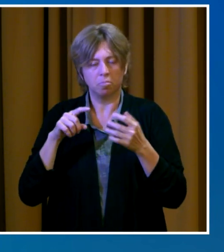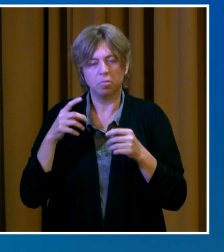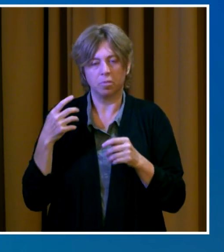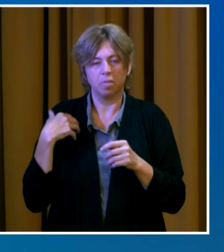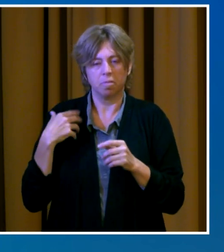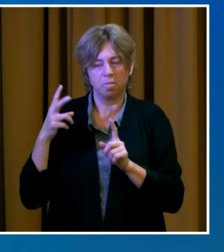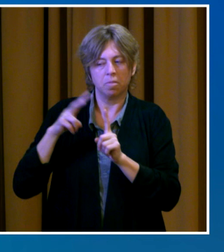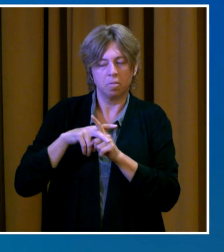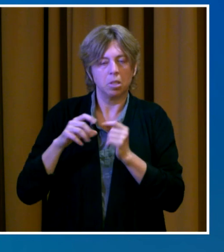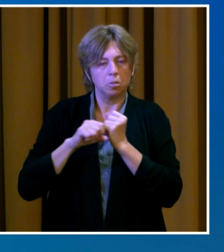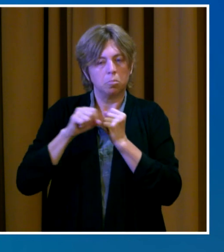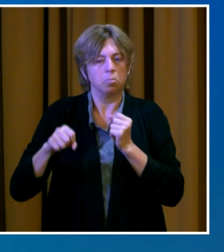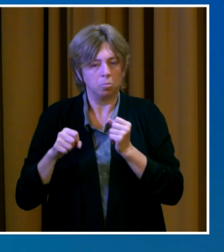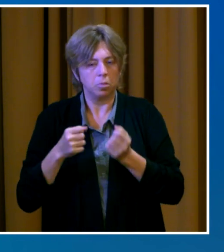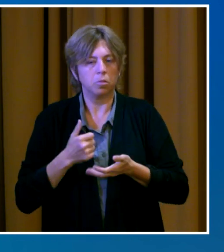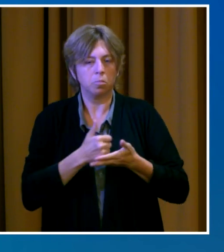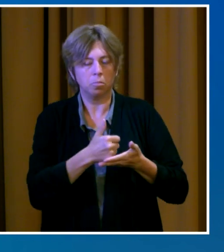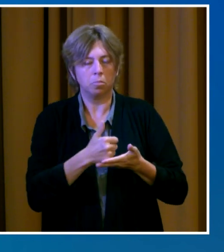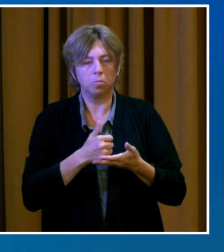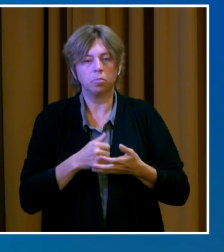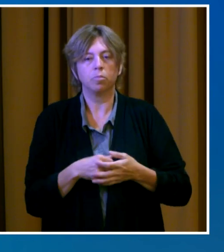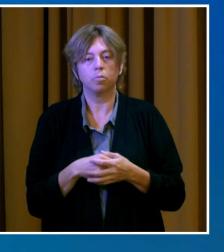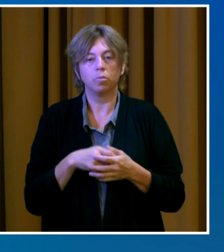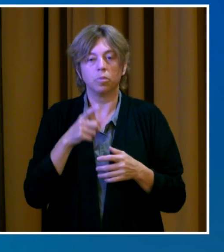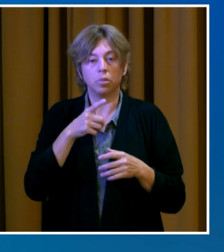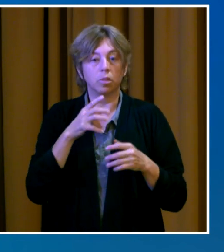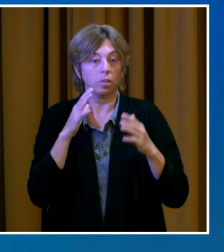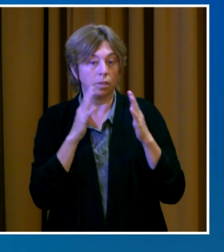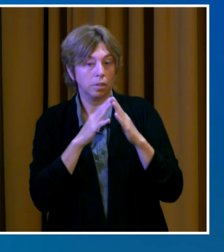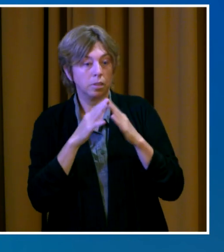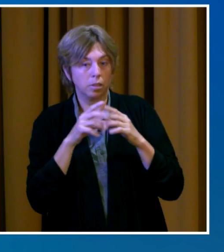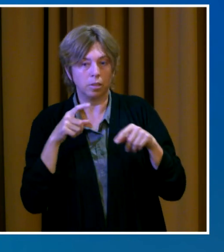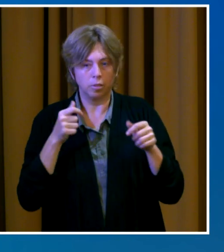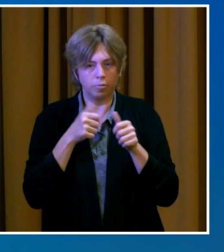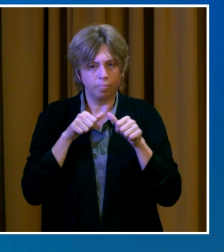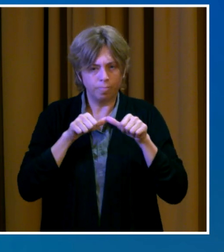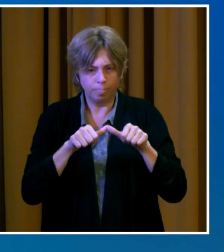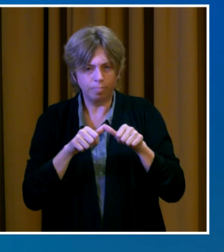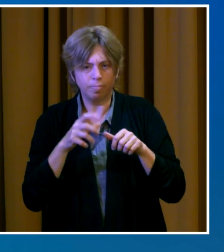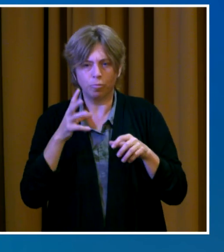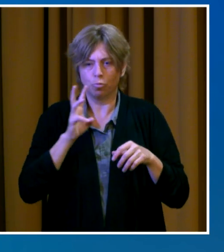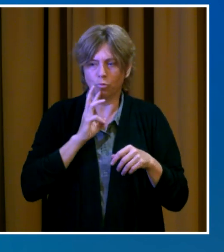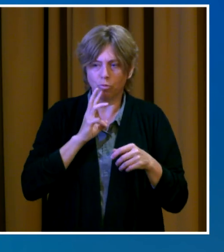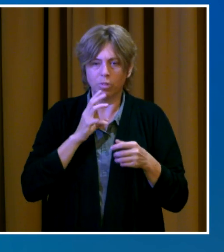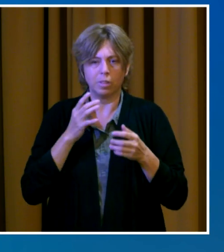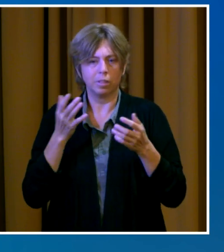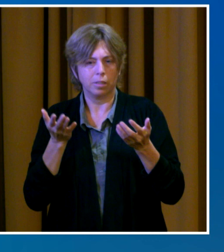services on and waive late fees and interest despite overdue payments.